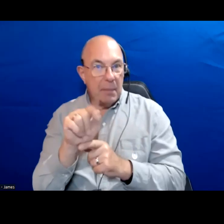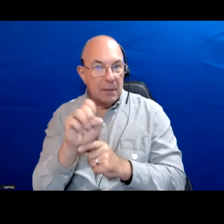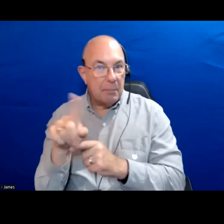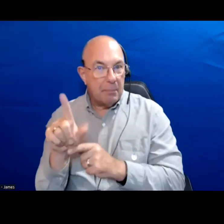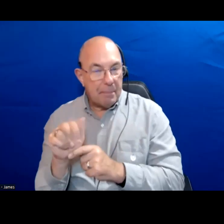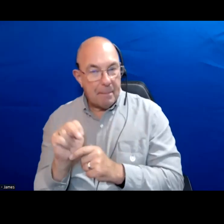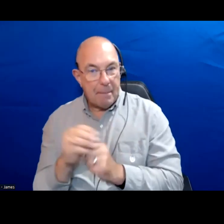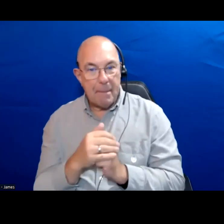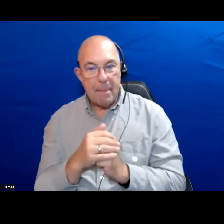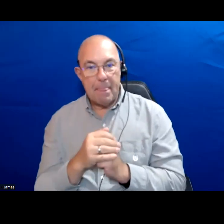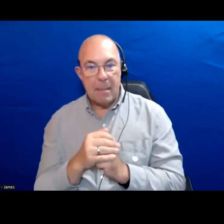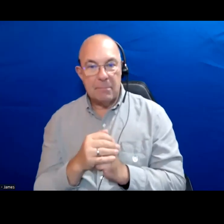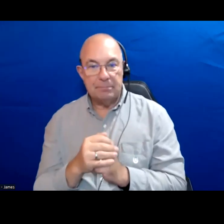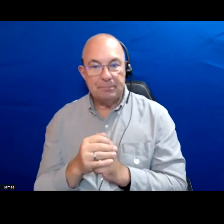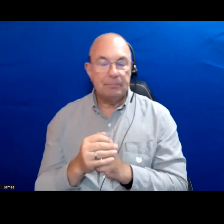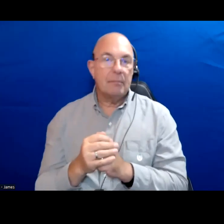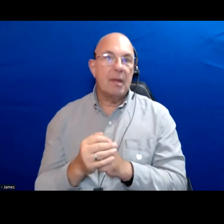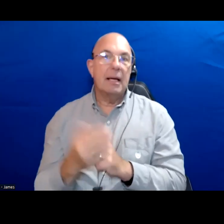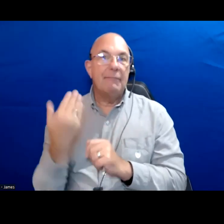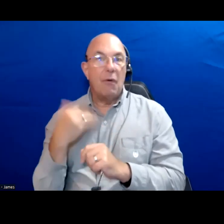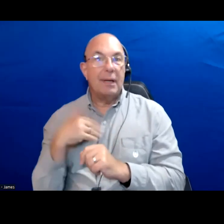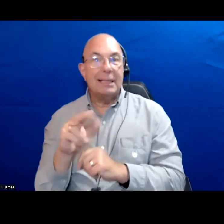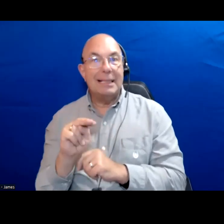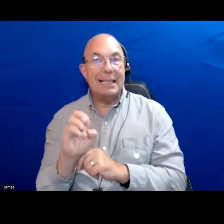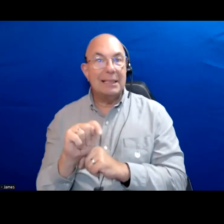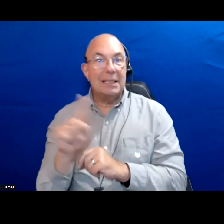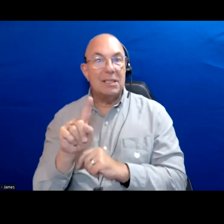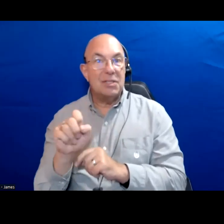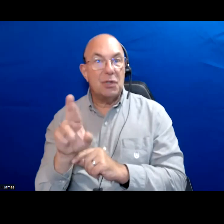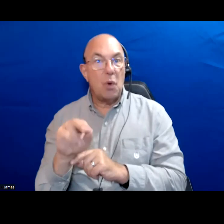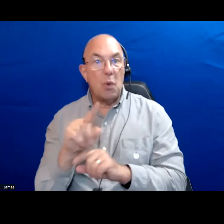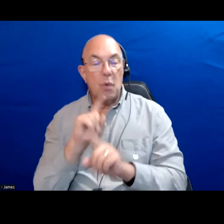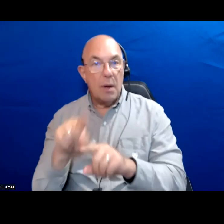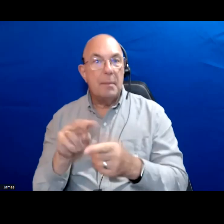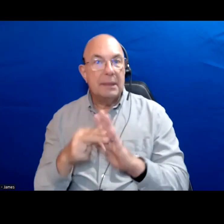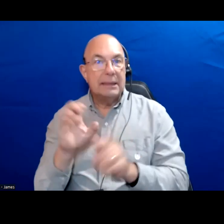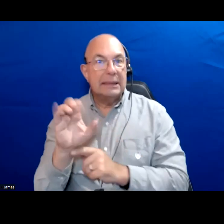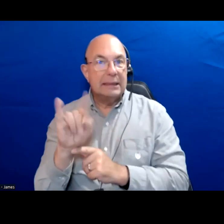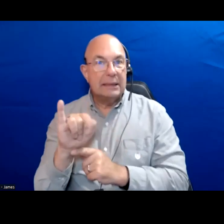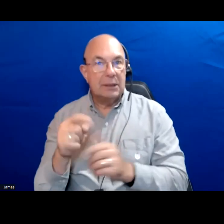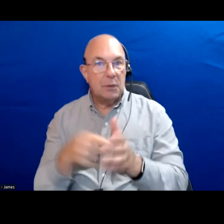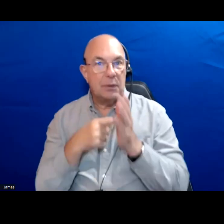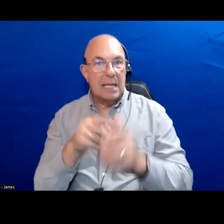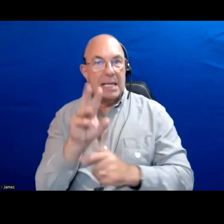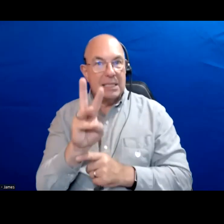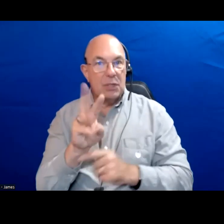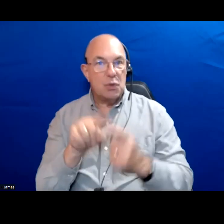But also in previous net zero reports of the city has said it requires $68 billion a year